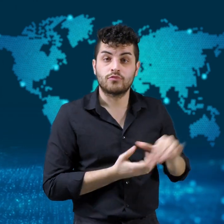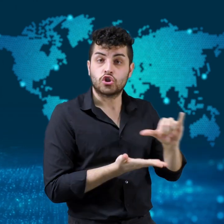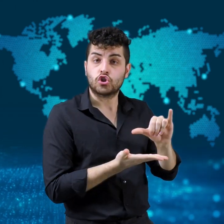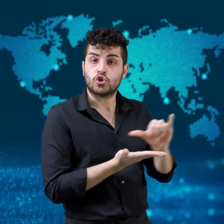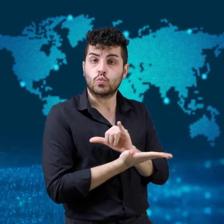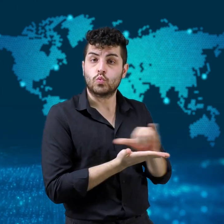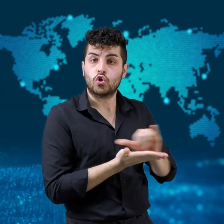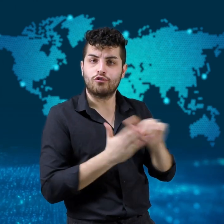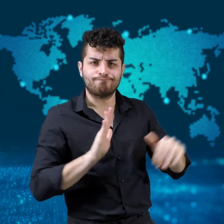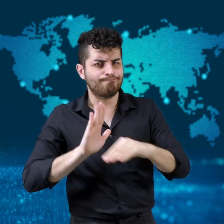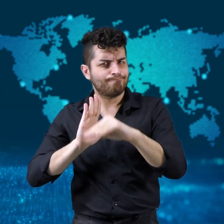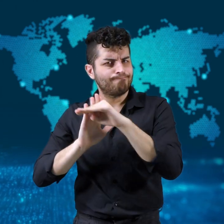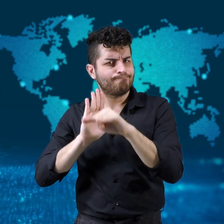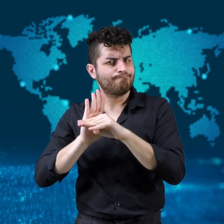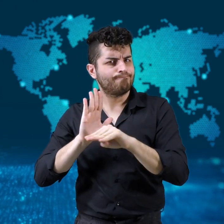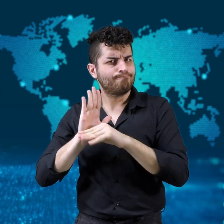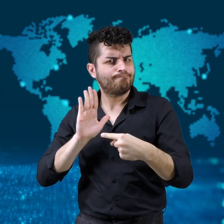In New York,